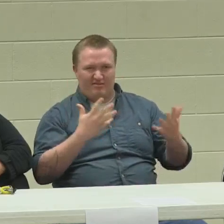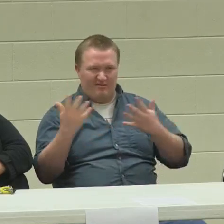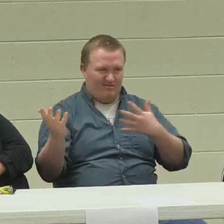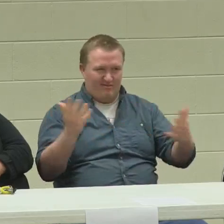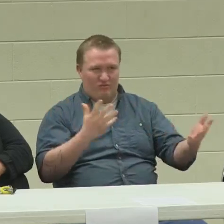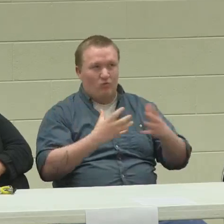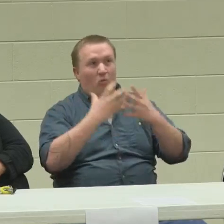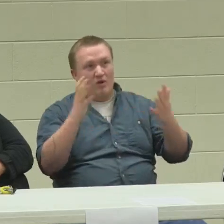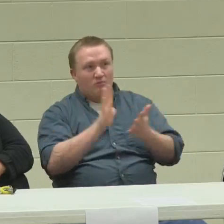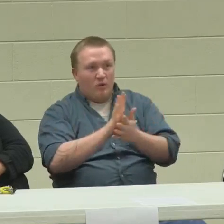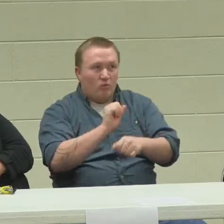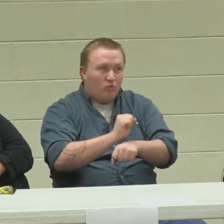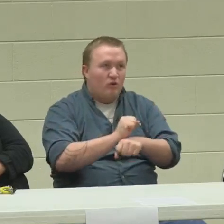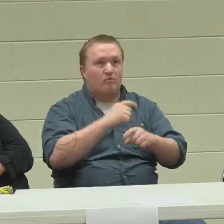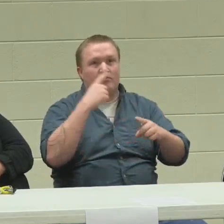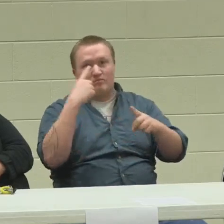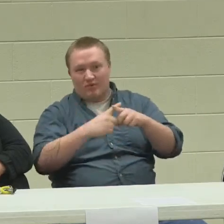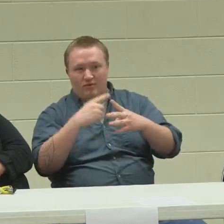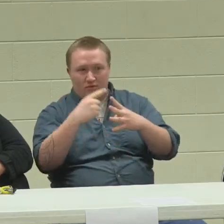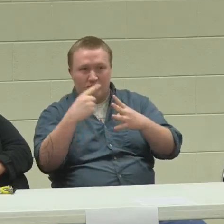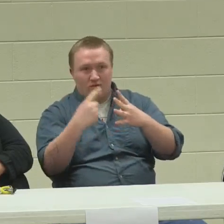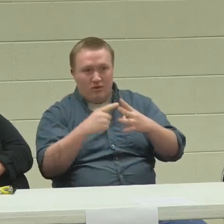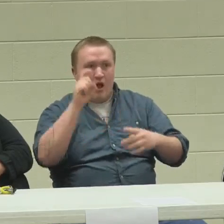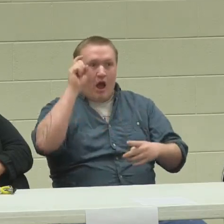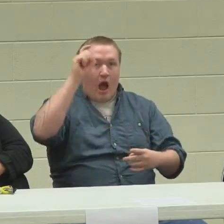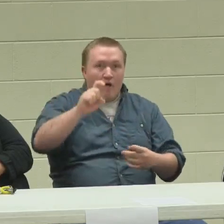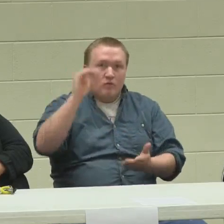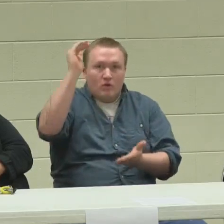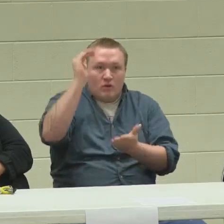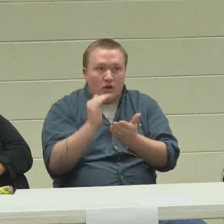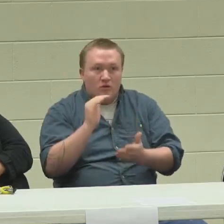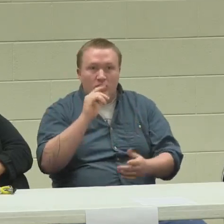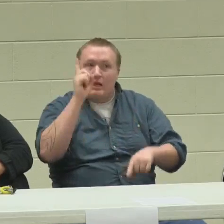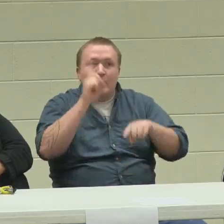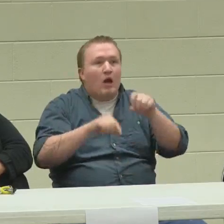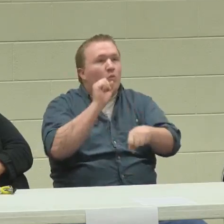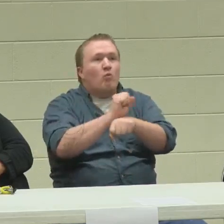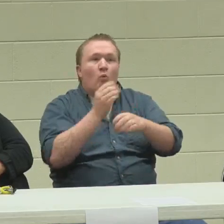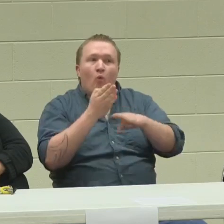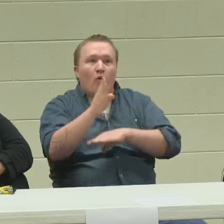to get off SSI. It was just a lot of paperwork, and there were so many things.